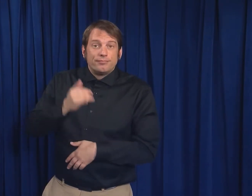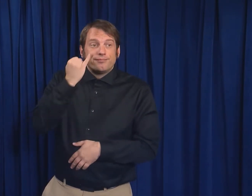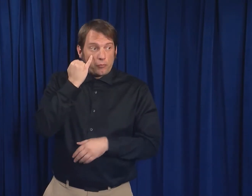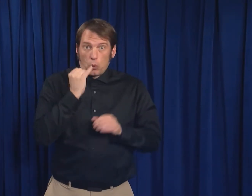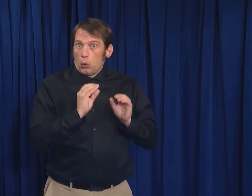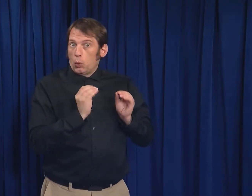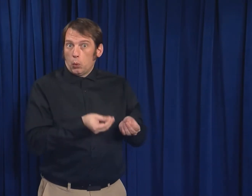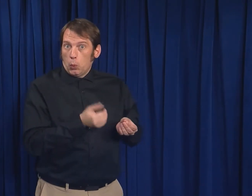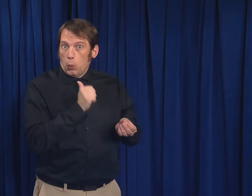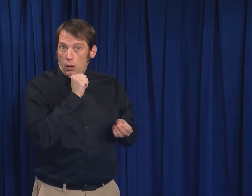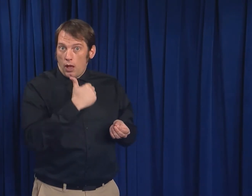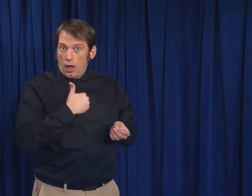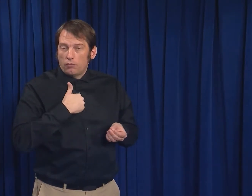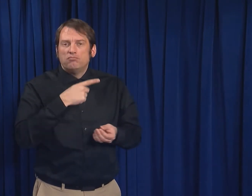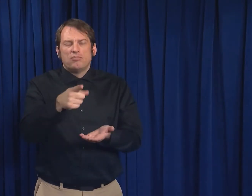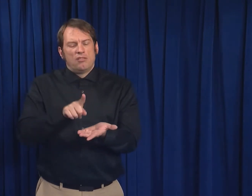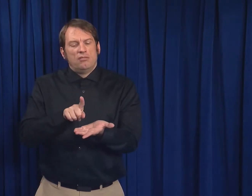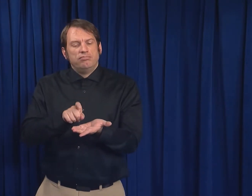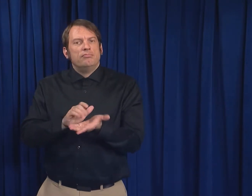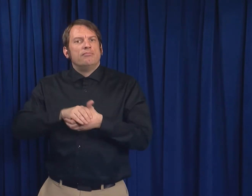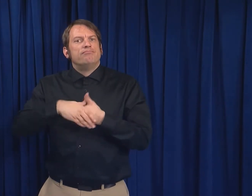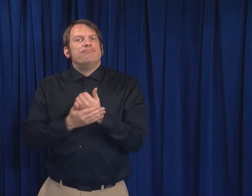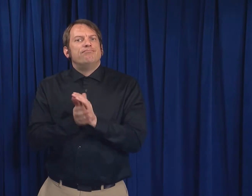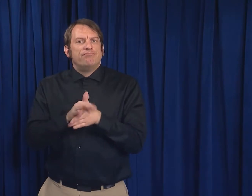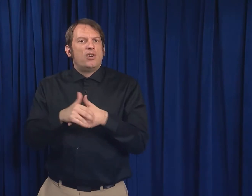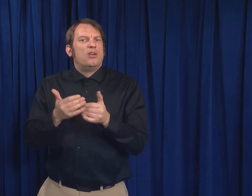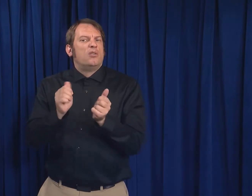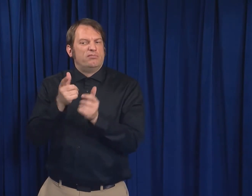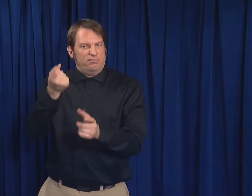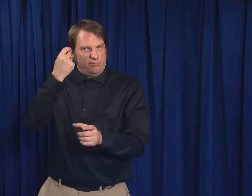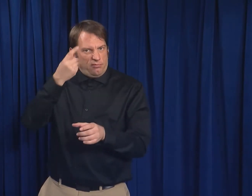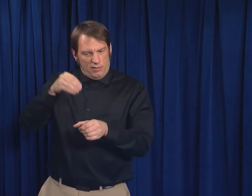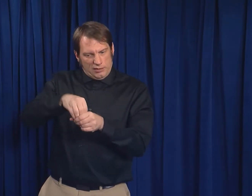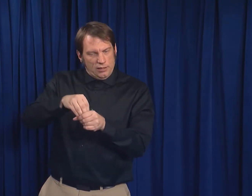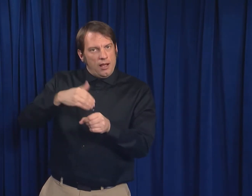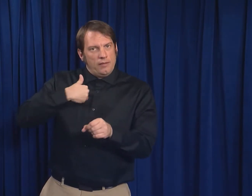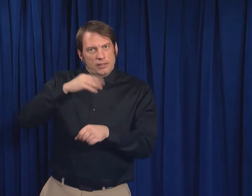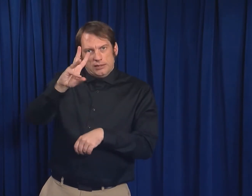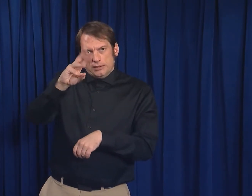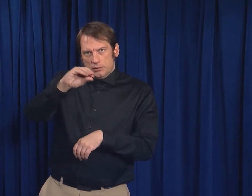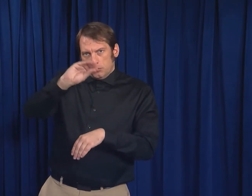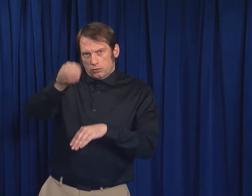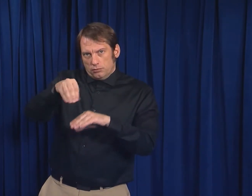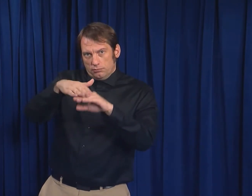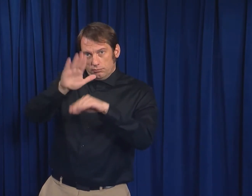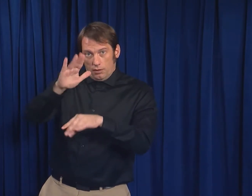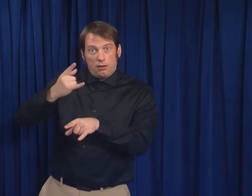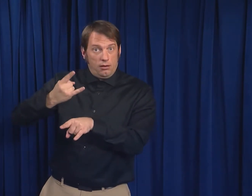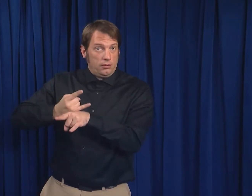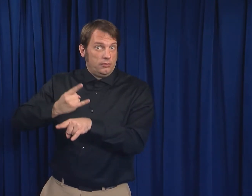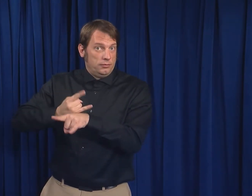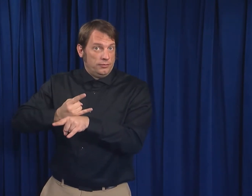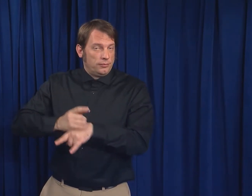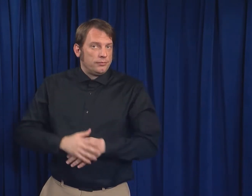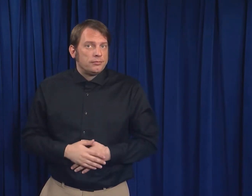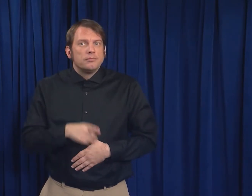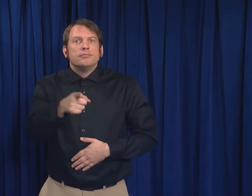If soap and water are not available, use a hand sanitizer with at least 60 percent alcohol.